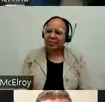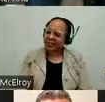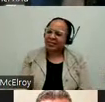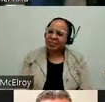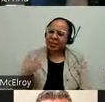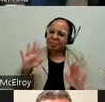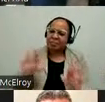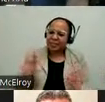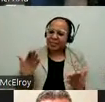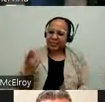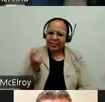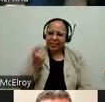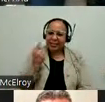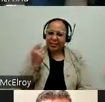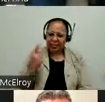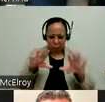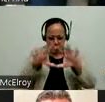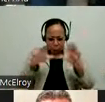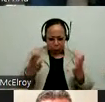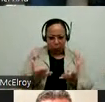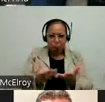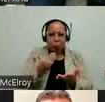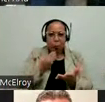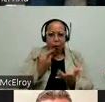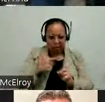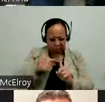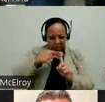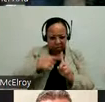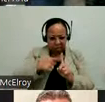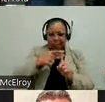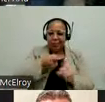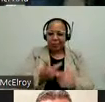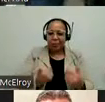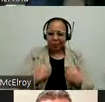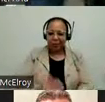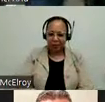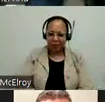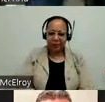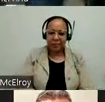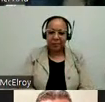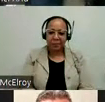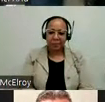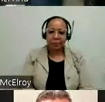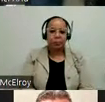is amazing because it has been overwhelming that we seem to have...